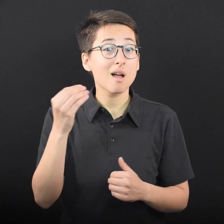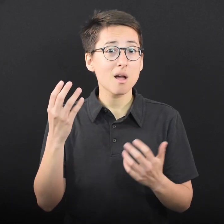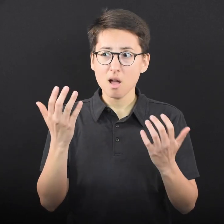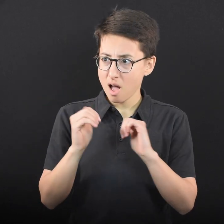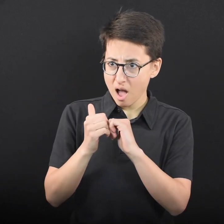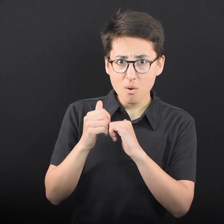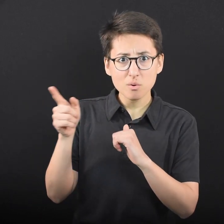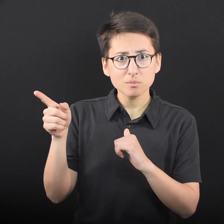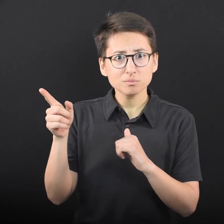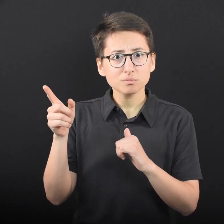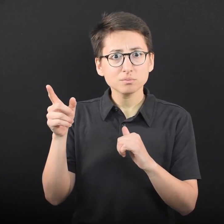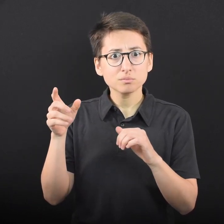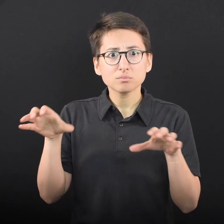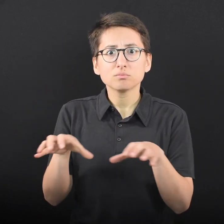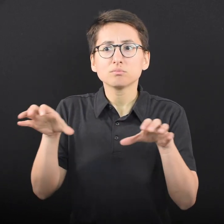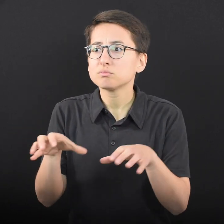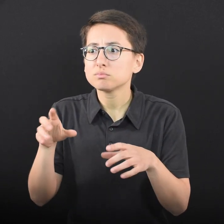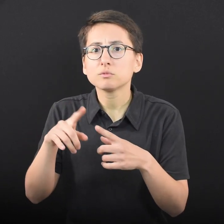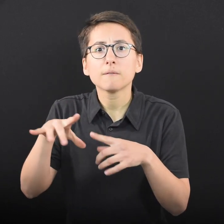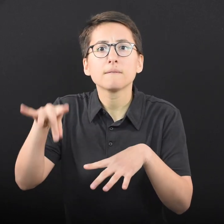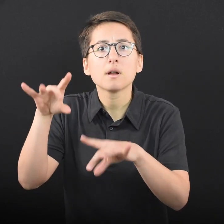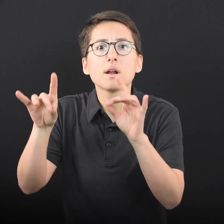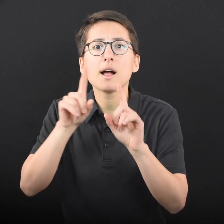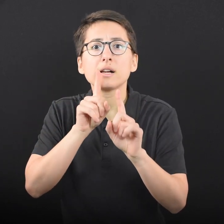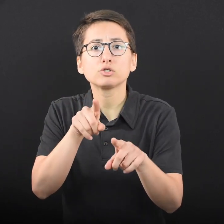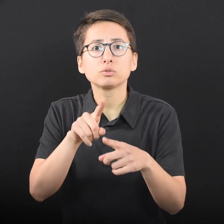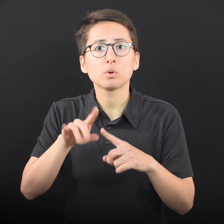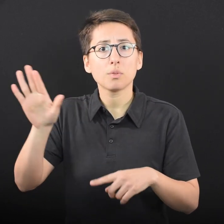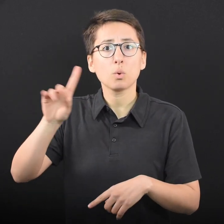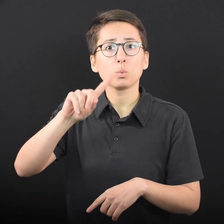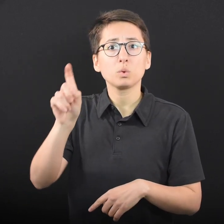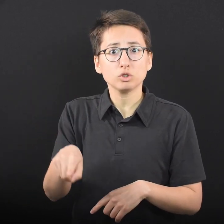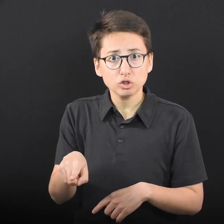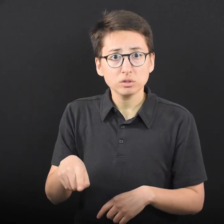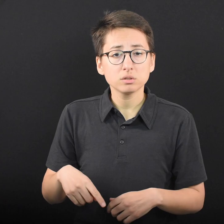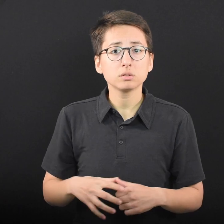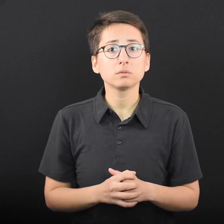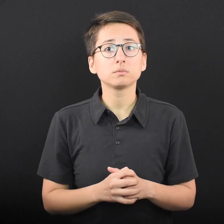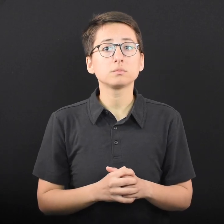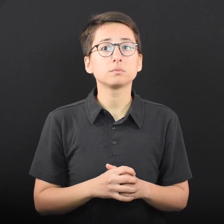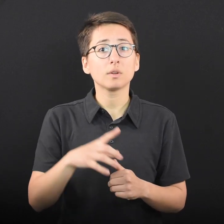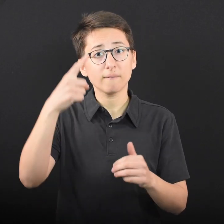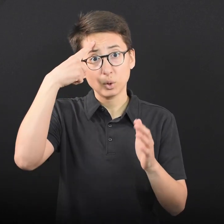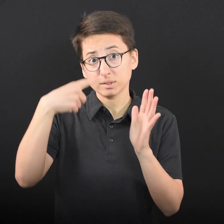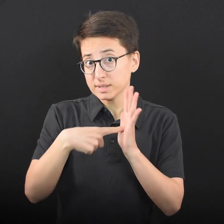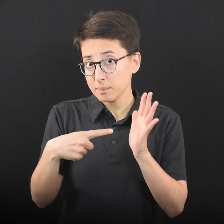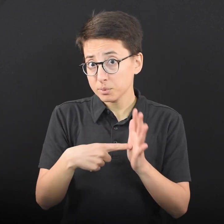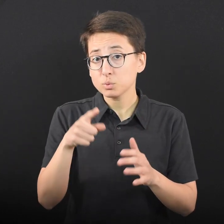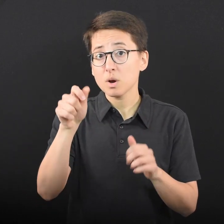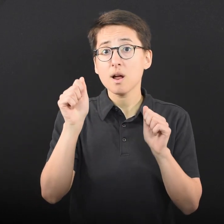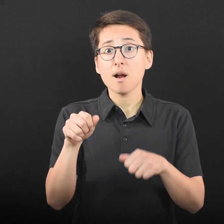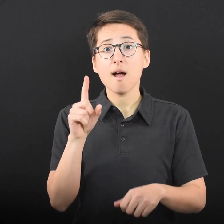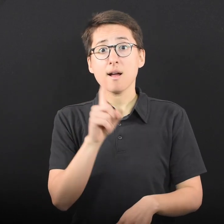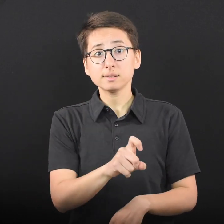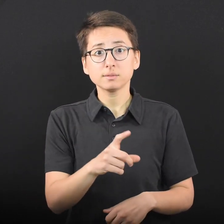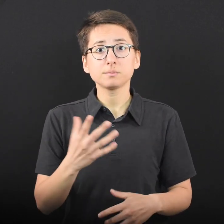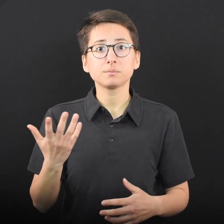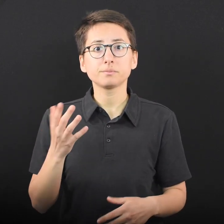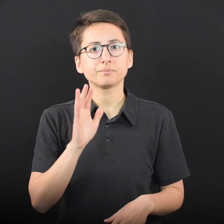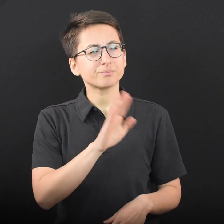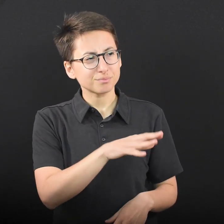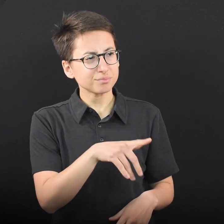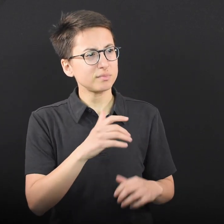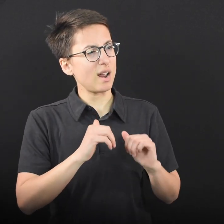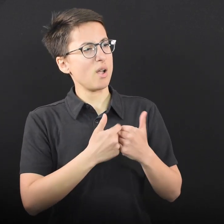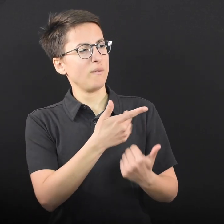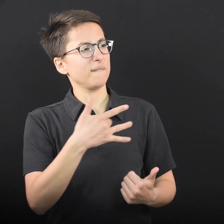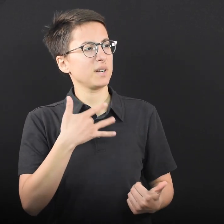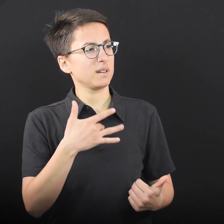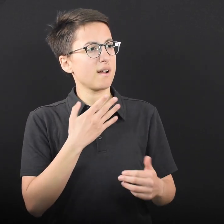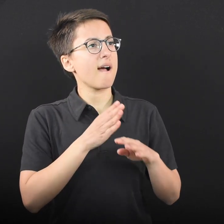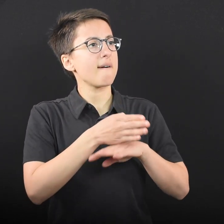questions. For example, you can ask, “How did watching that news report make you feel?